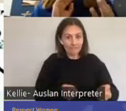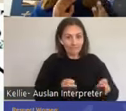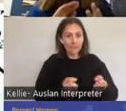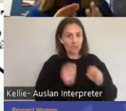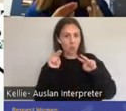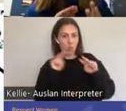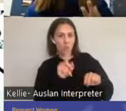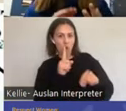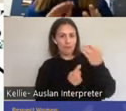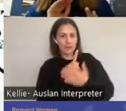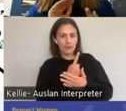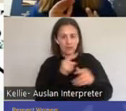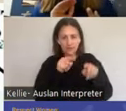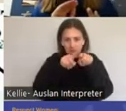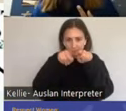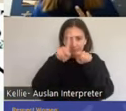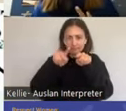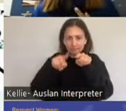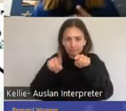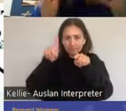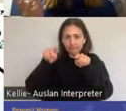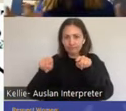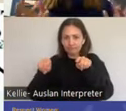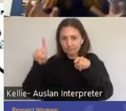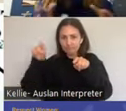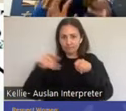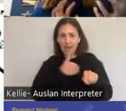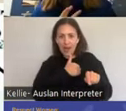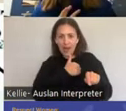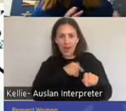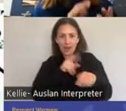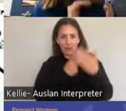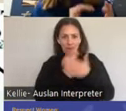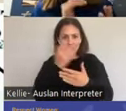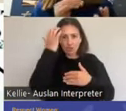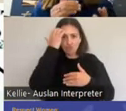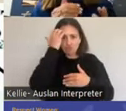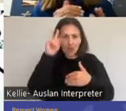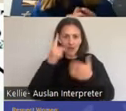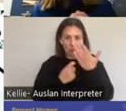rate. Innovations, you know, what was going on within a body during a sexual response.